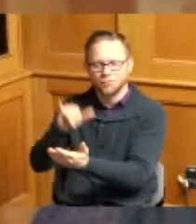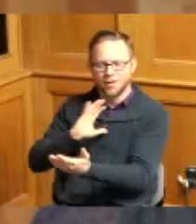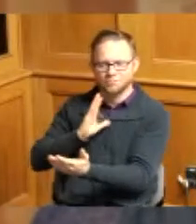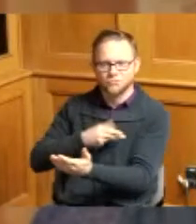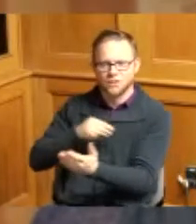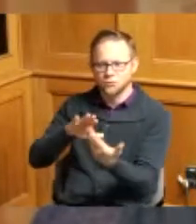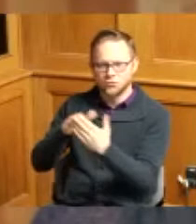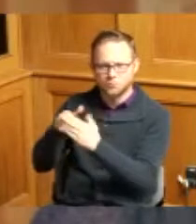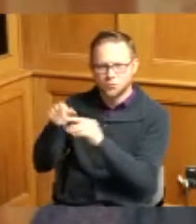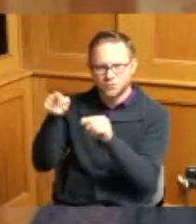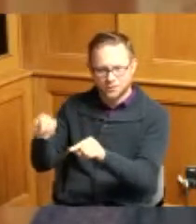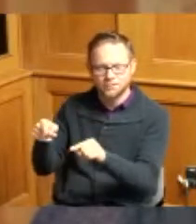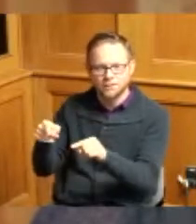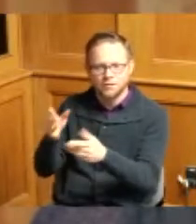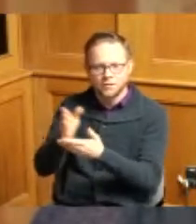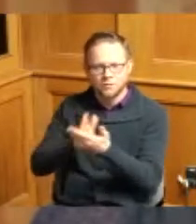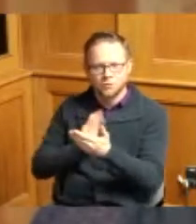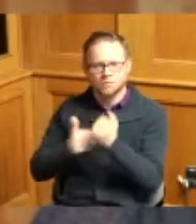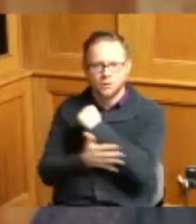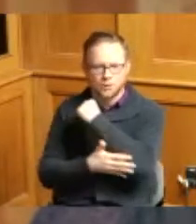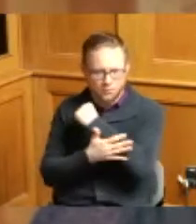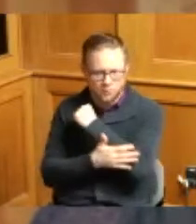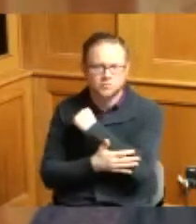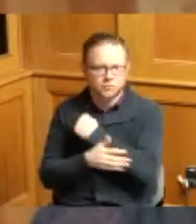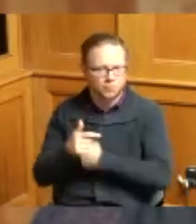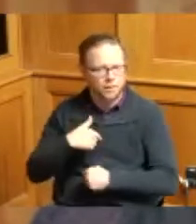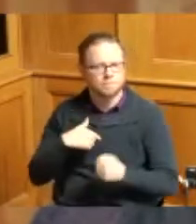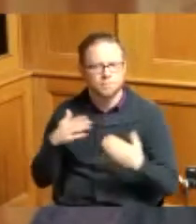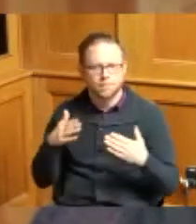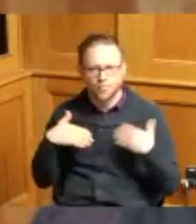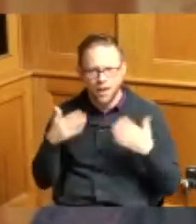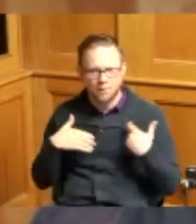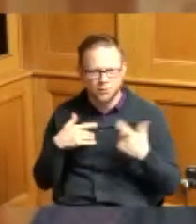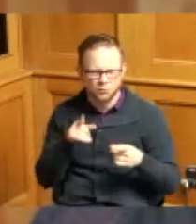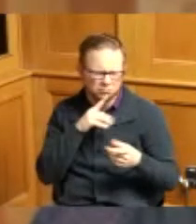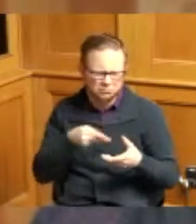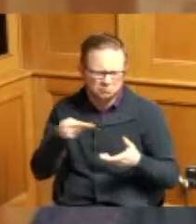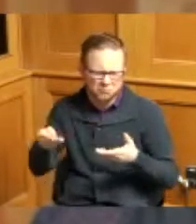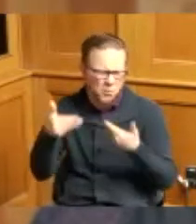our county and so I'm glad to have you might as well just take it and go because I know it started